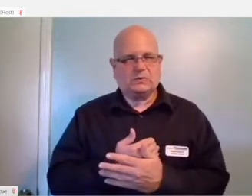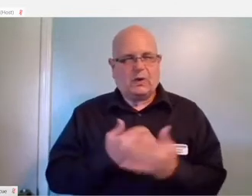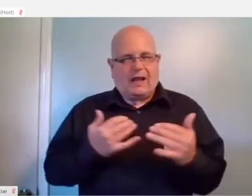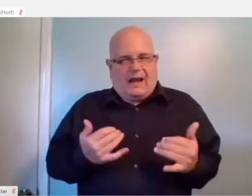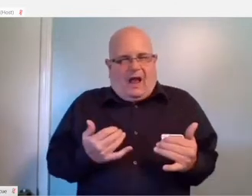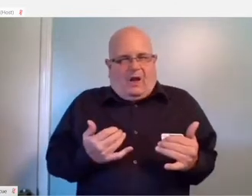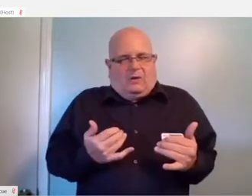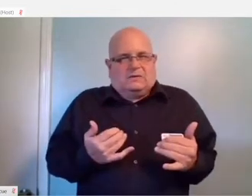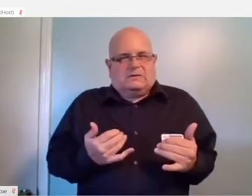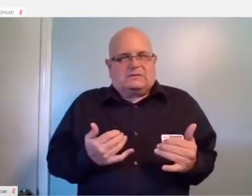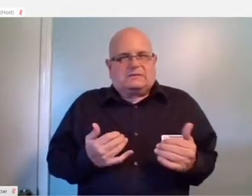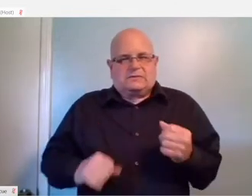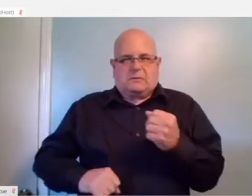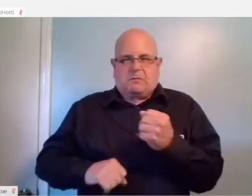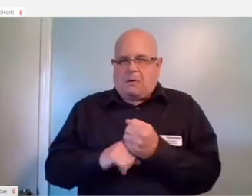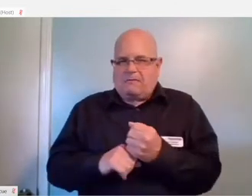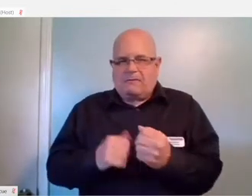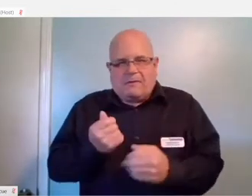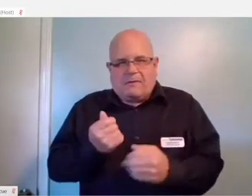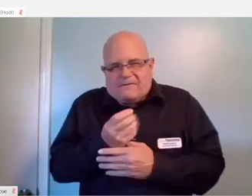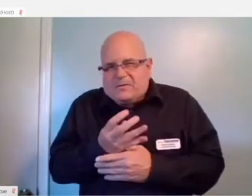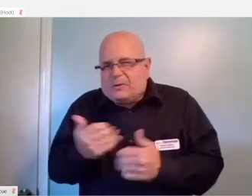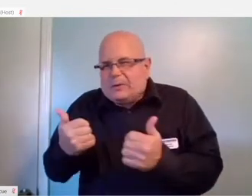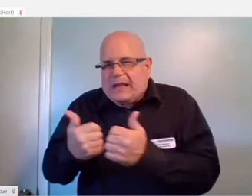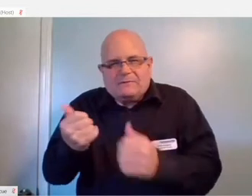supported by a couple of different games on the Xbox.